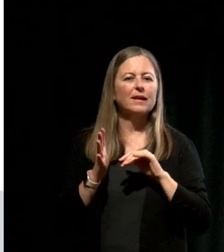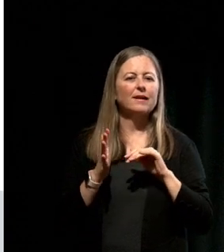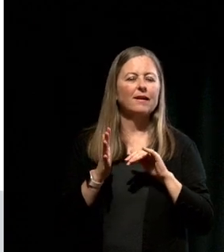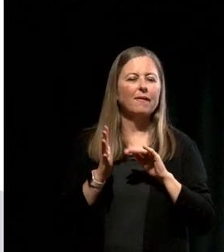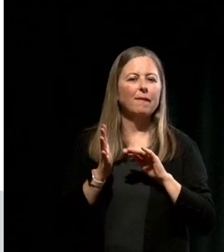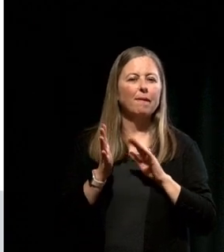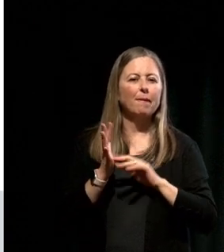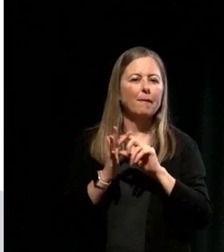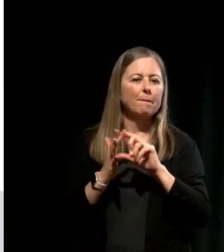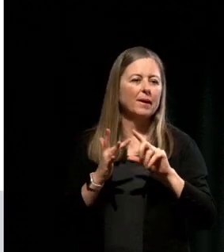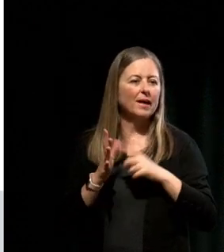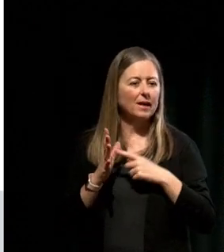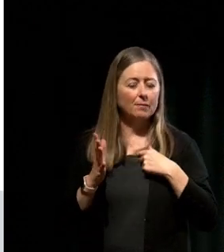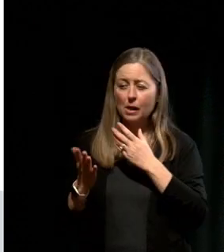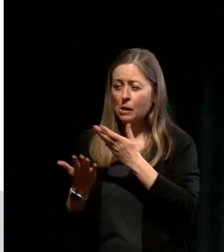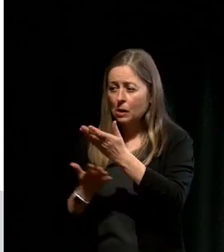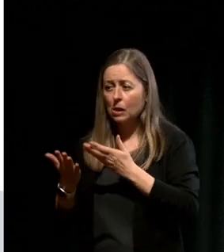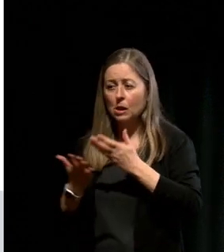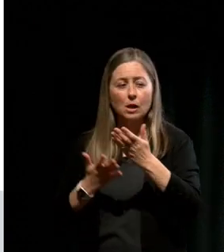I spoke with a lot of the young people at the time and I found that there was a new